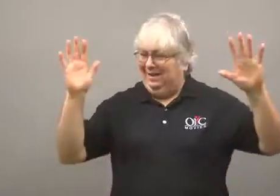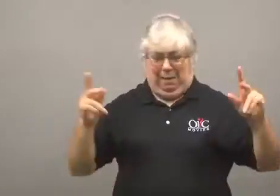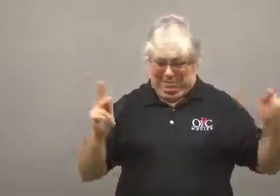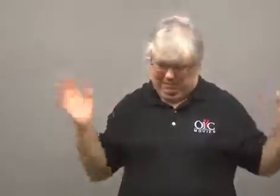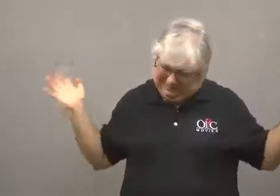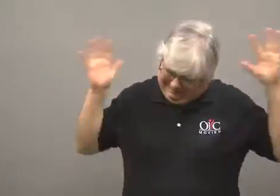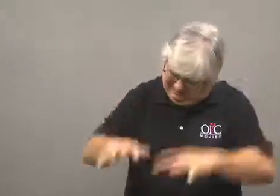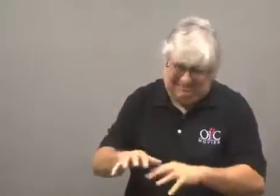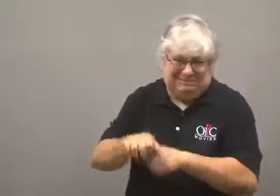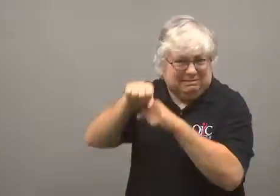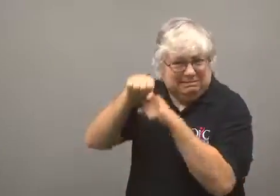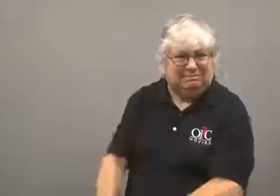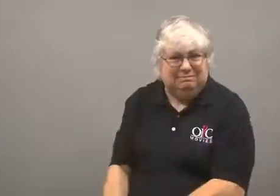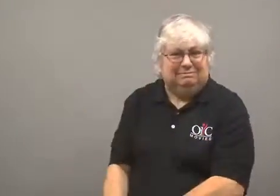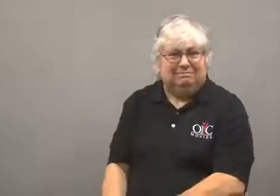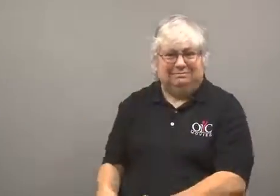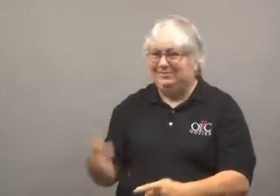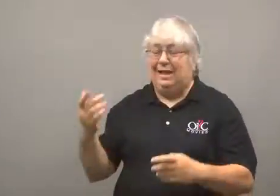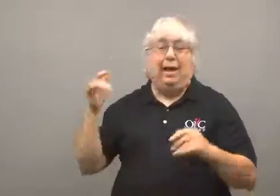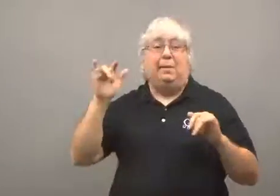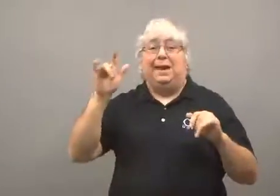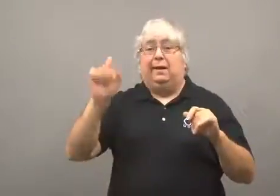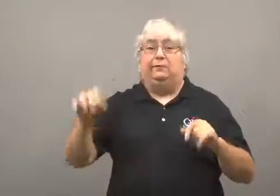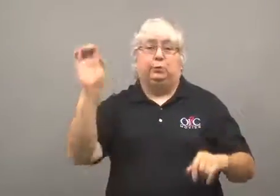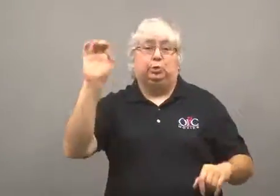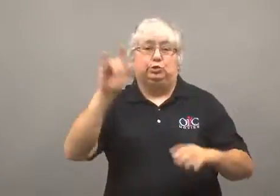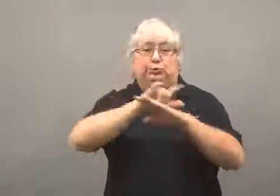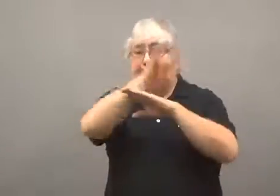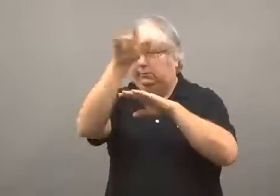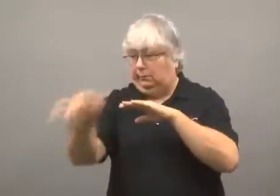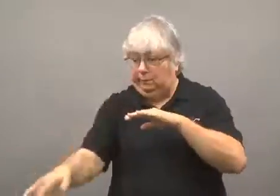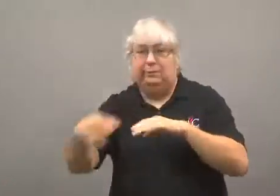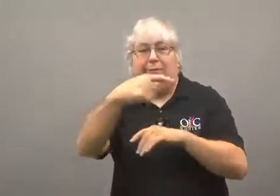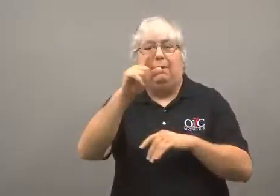At that point, people jumped on her to restrain her and hold her down.